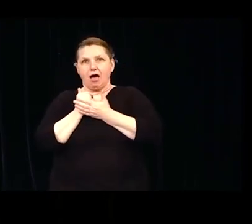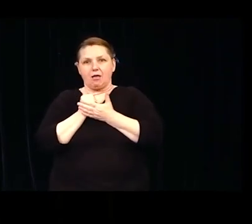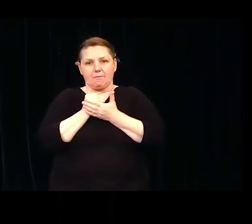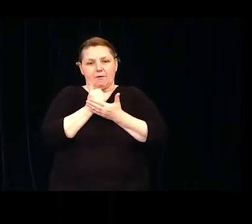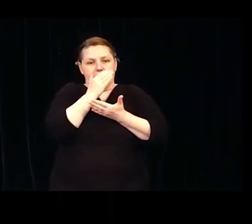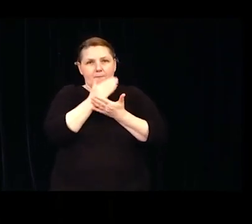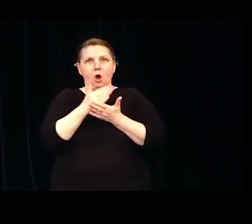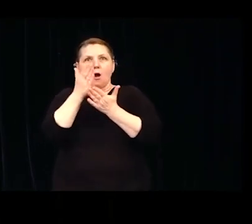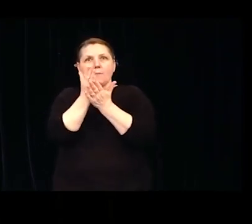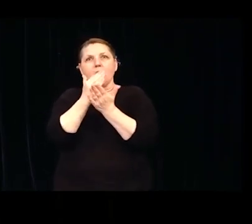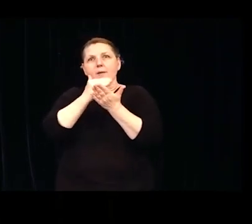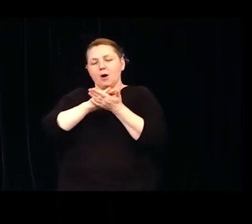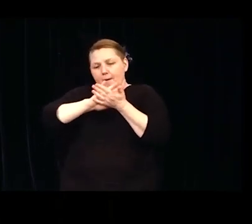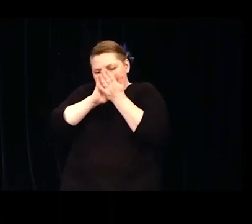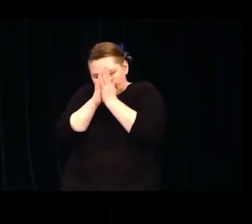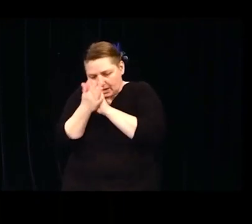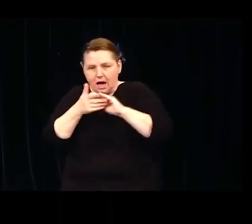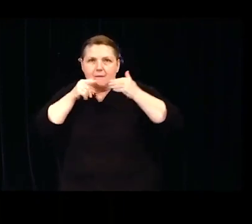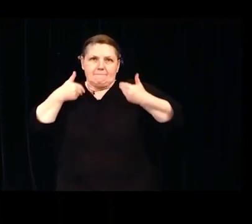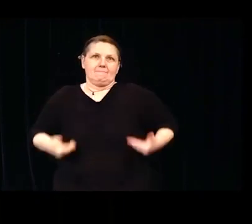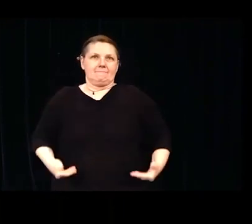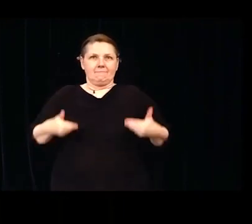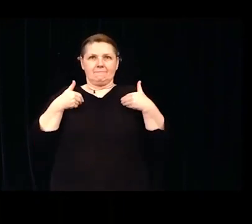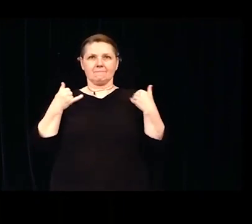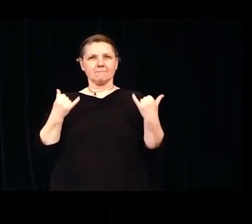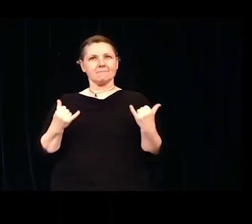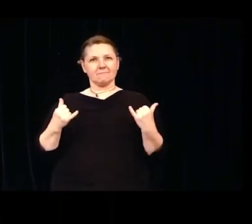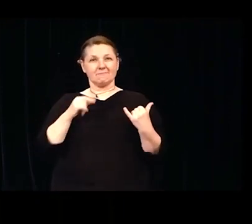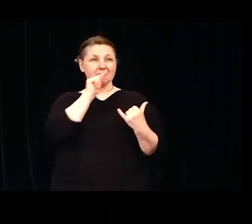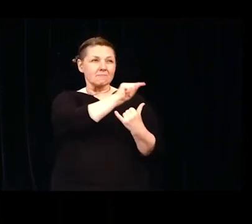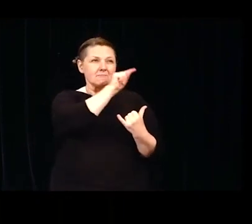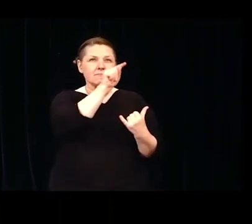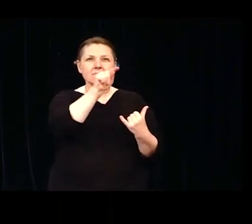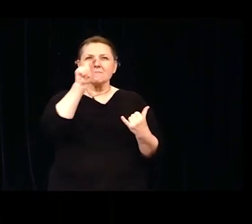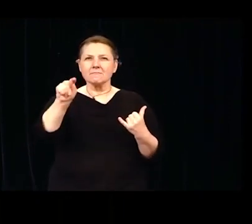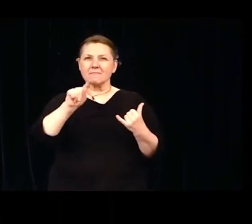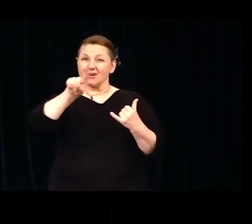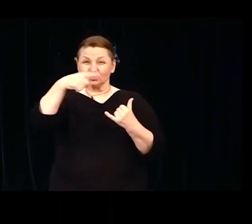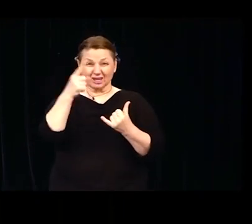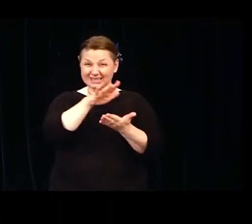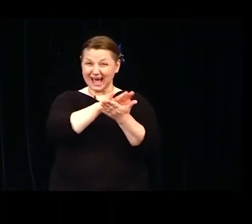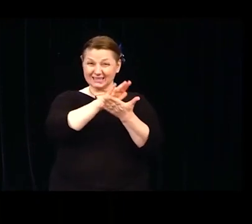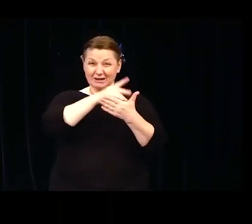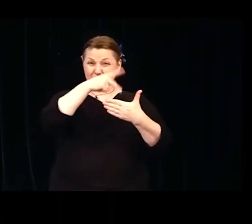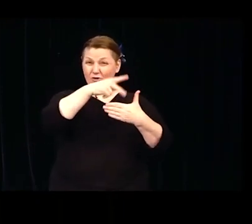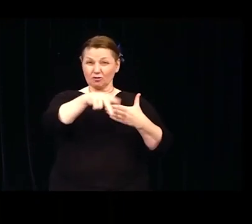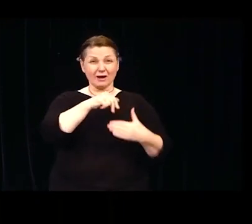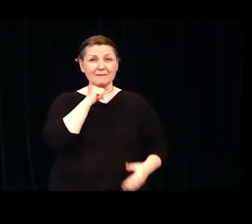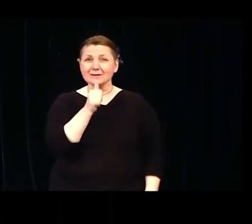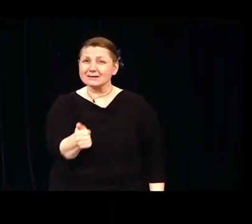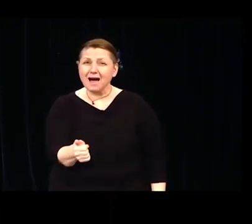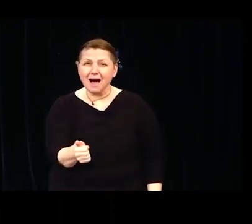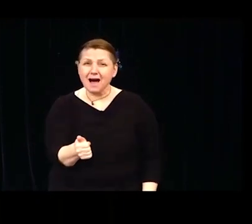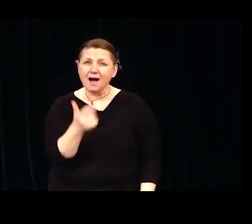without their help. They become more than just academic programs to me because I cried with them